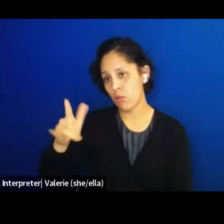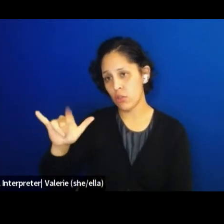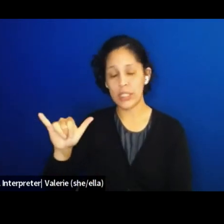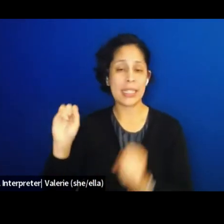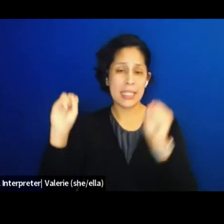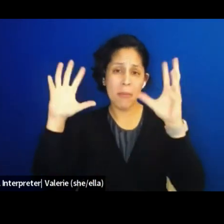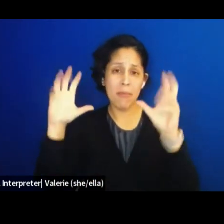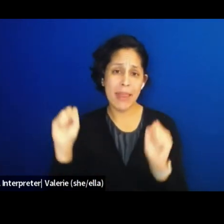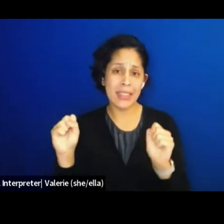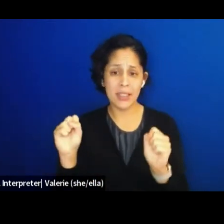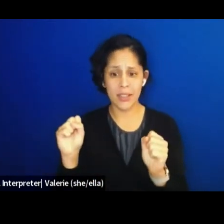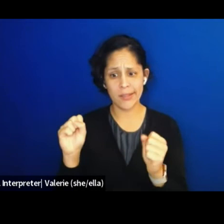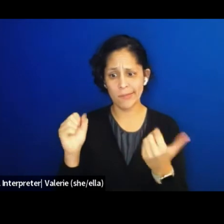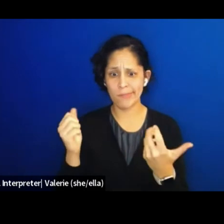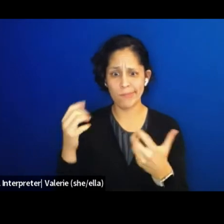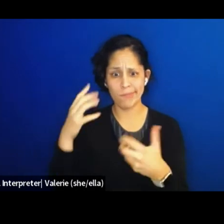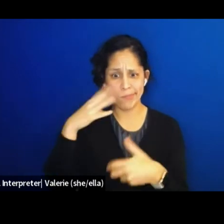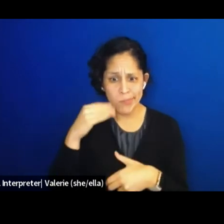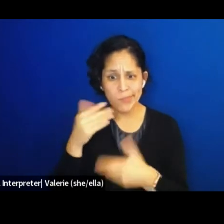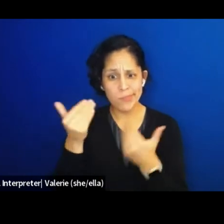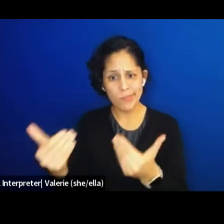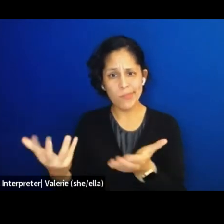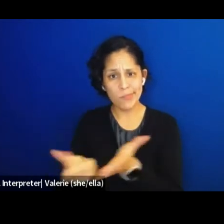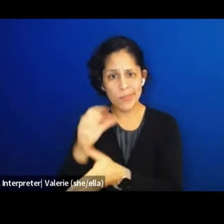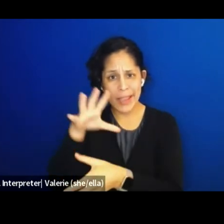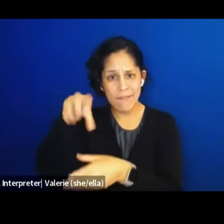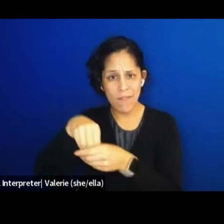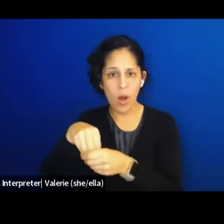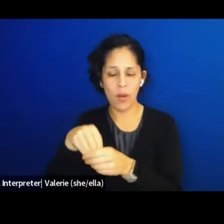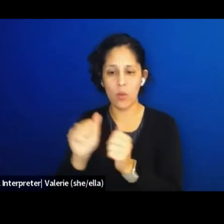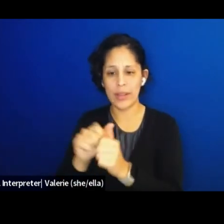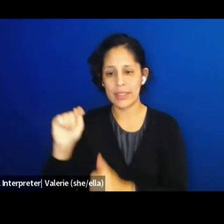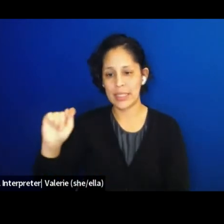with TCG and through TCG to the larger field.